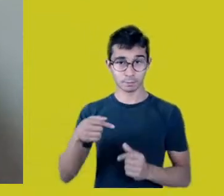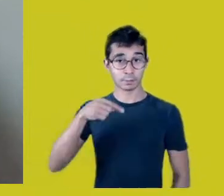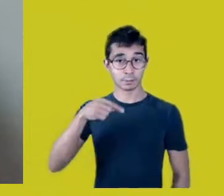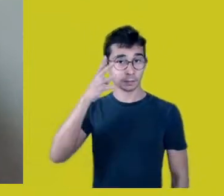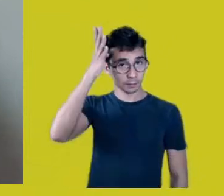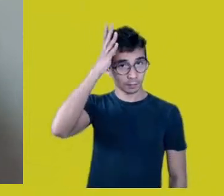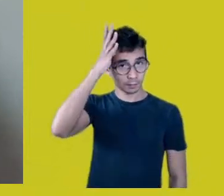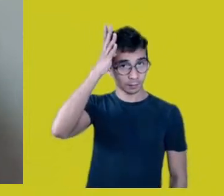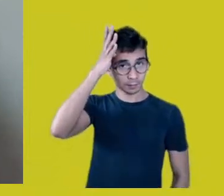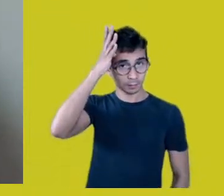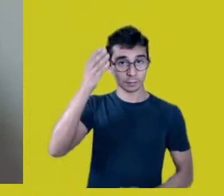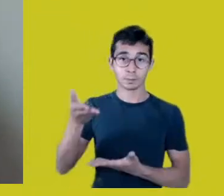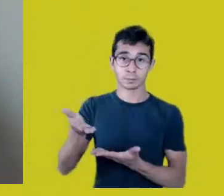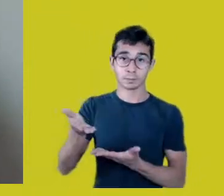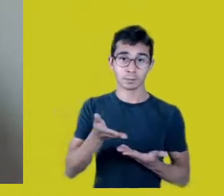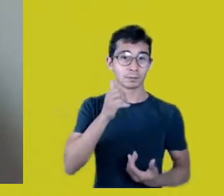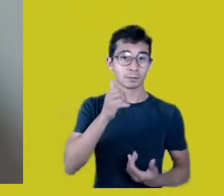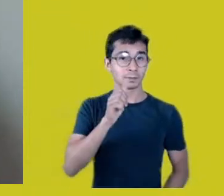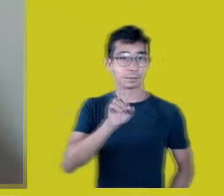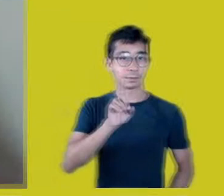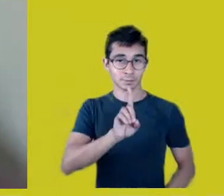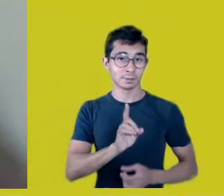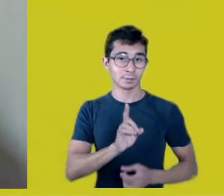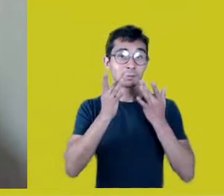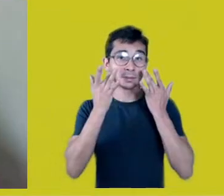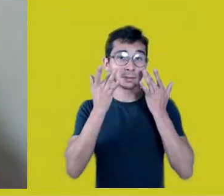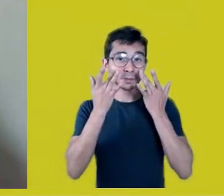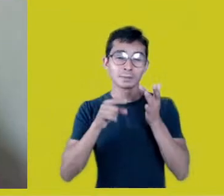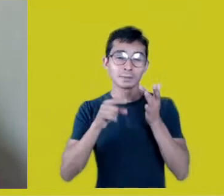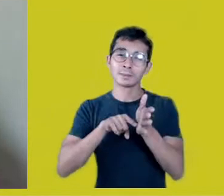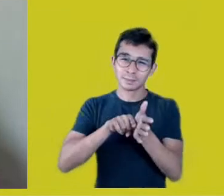director, stager and researcher Maria Thaís.